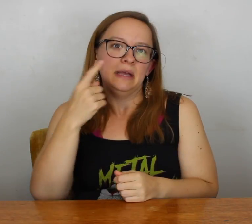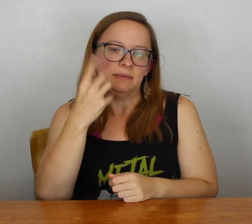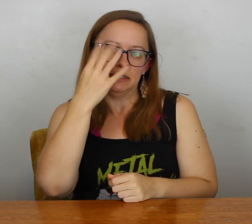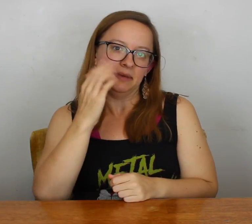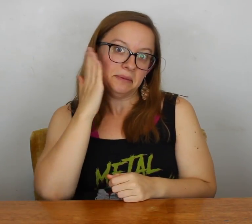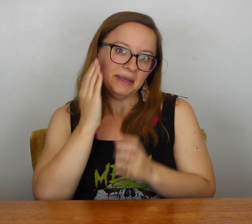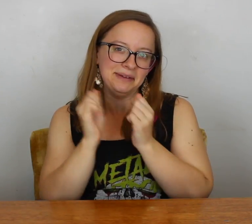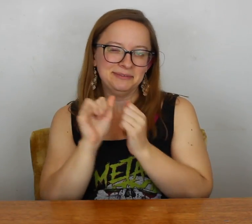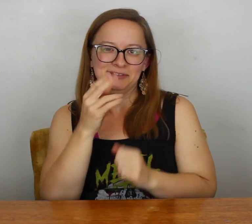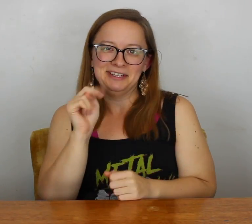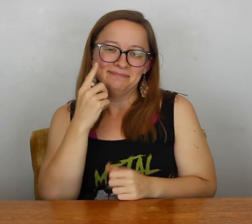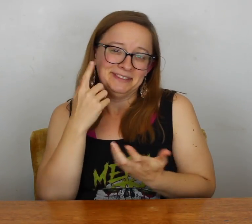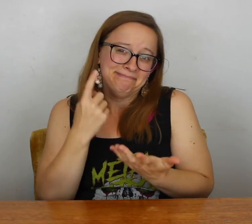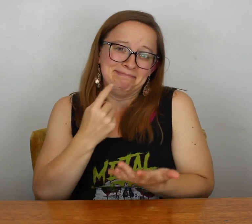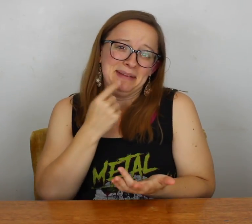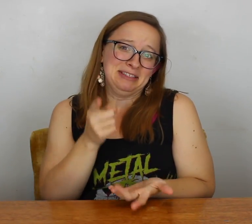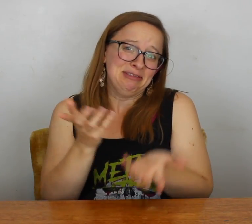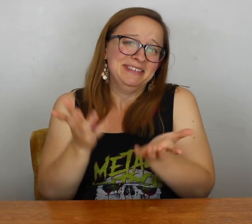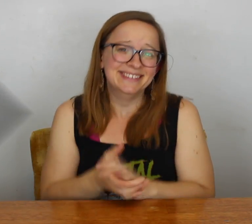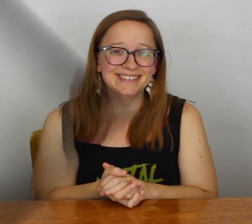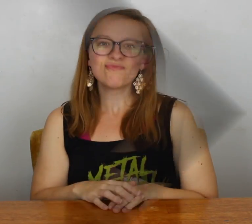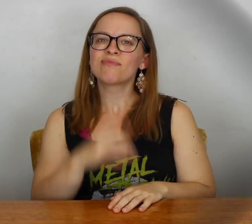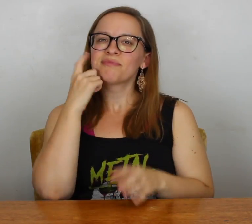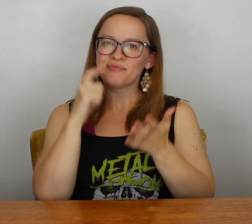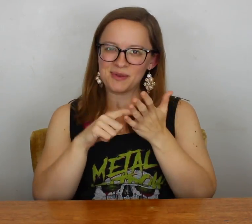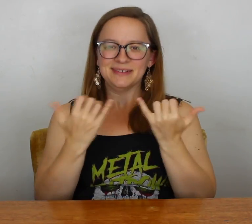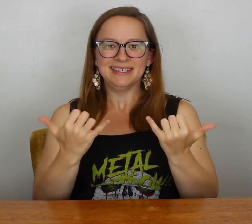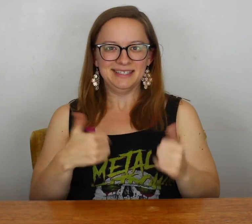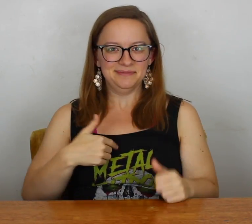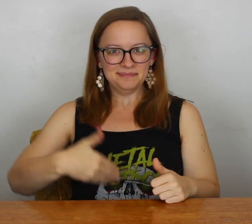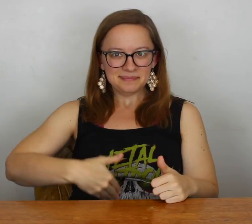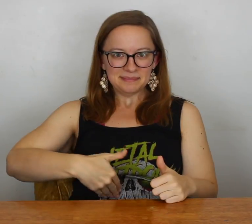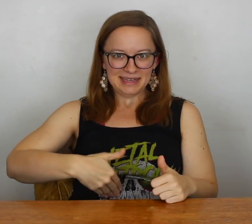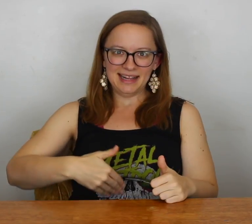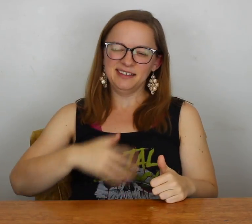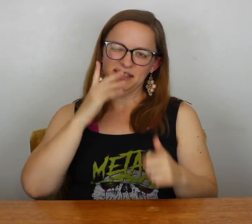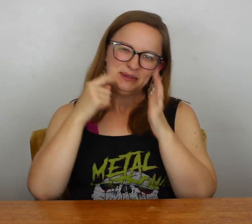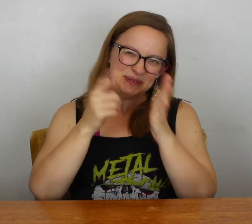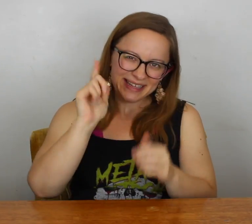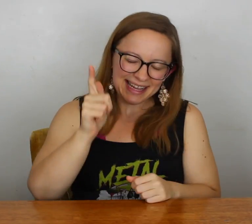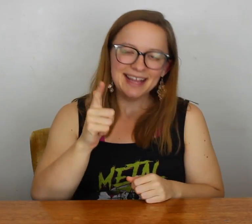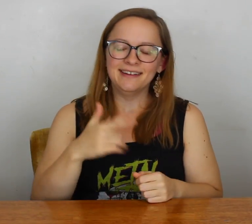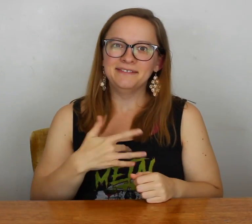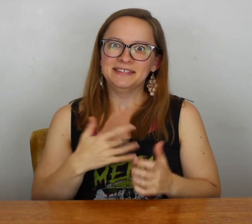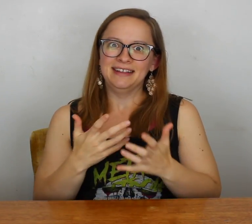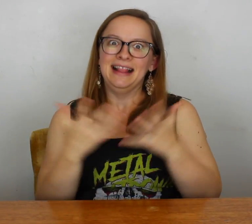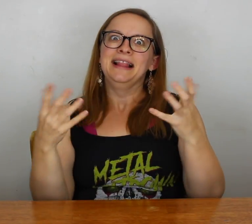Once and a while I'll sleep on the bed just because I miss Jenna. I noticed now that my belly, which I'll show you later,